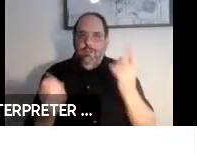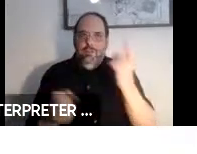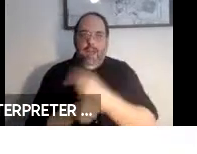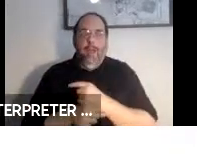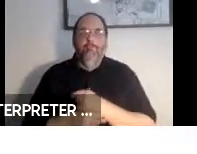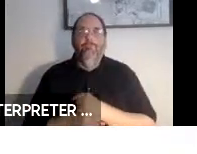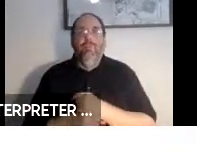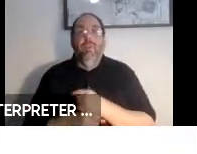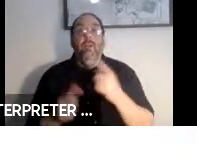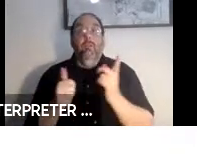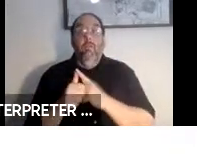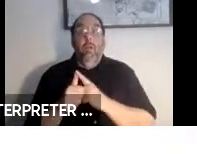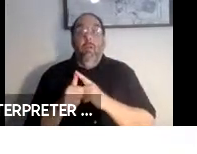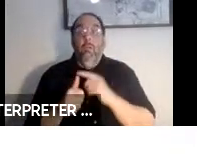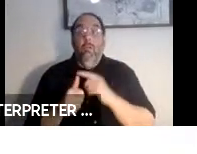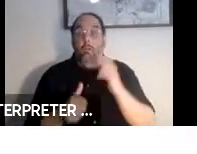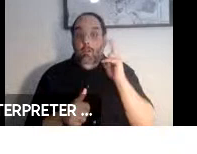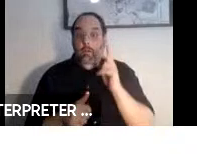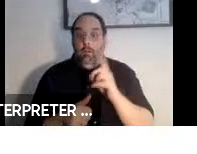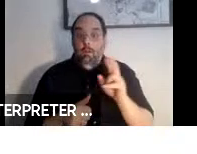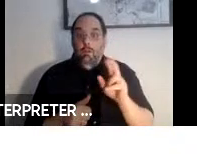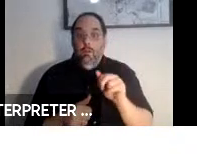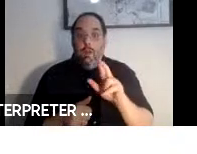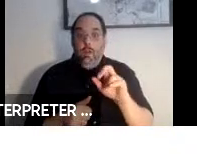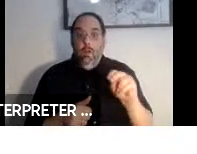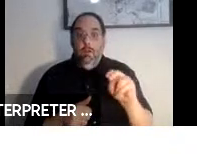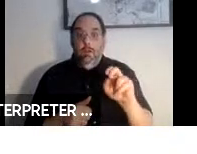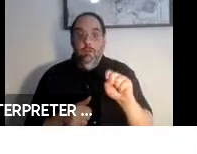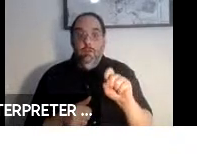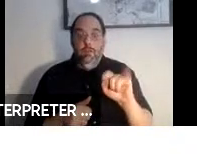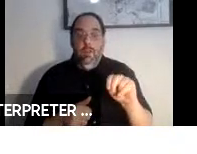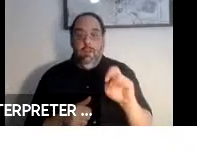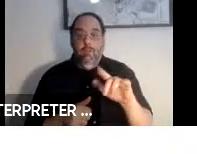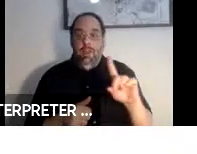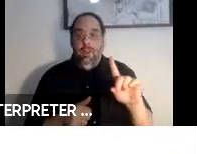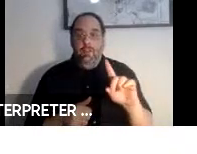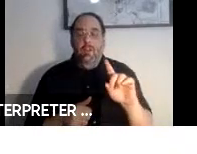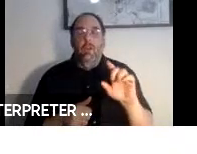We will first hear from Dr. Aaron Steinfeld from Carnegie Melon University. Next,